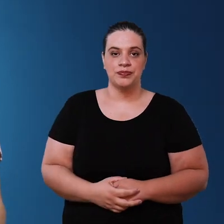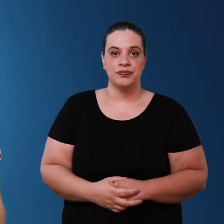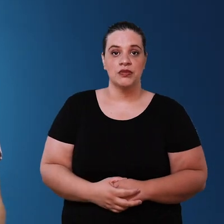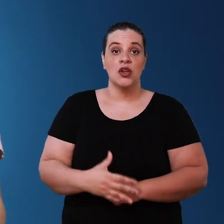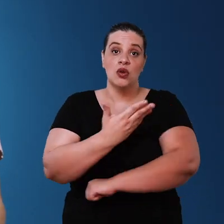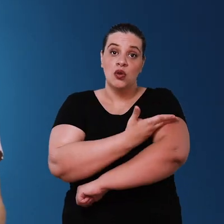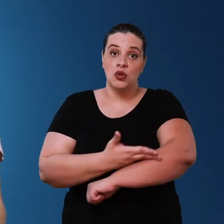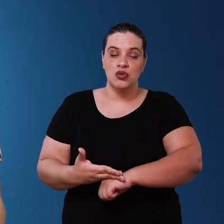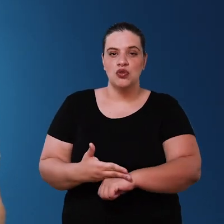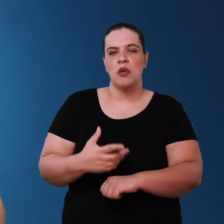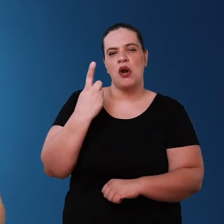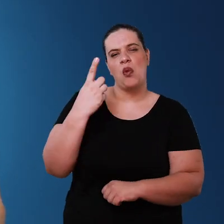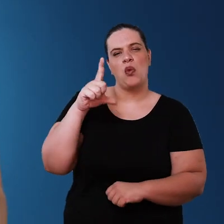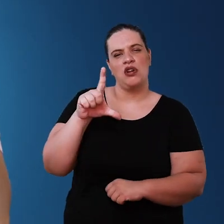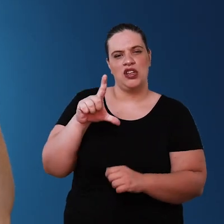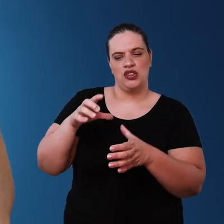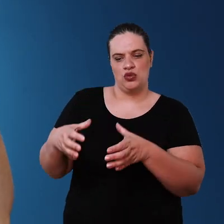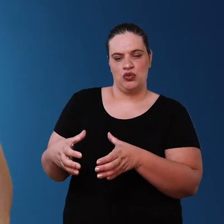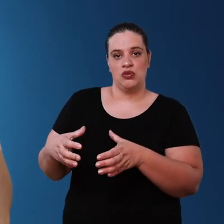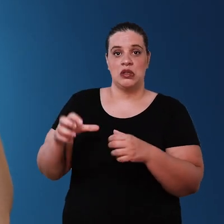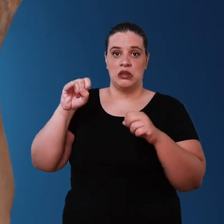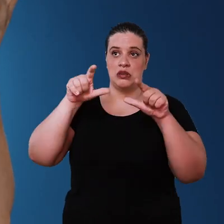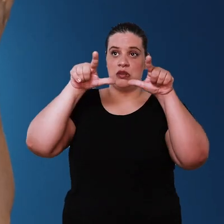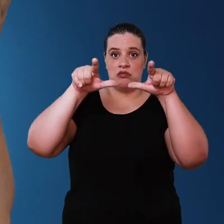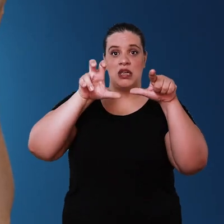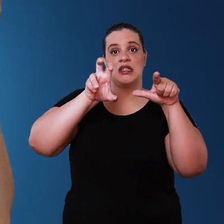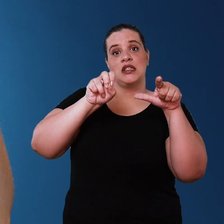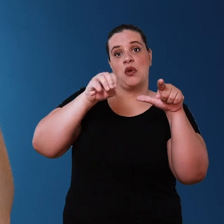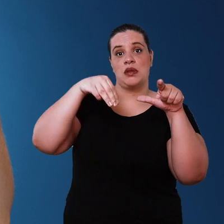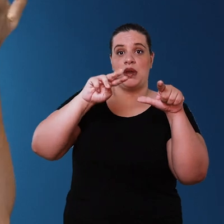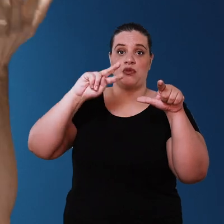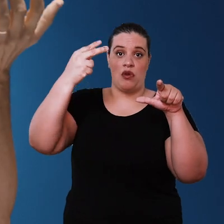discard in the range of 1 l so if I have a roof of 50 square meters I